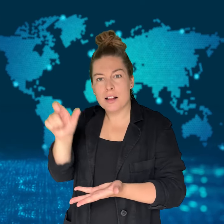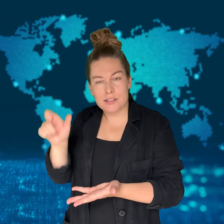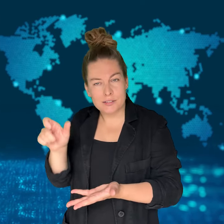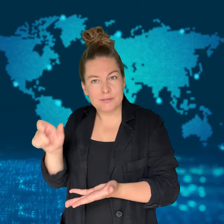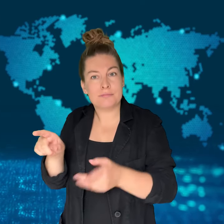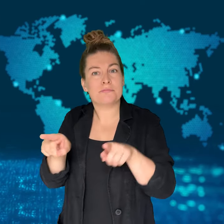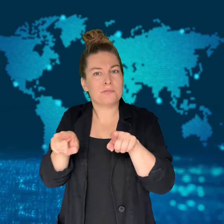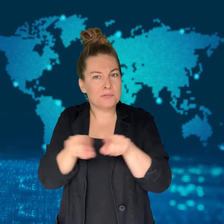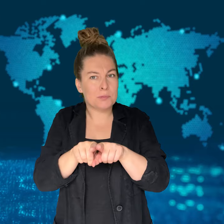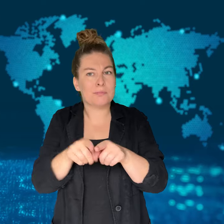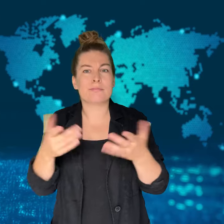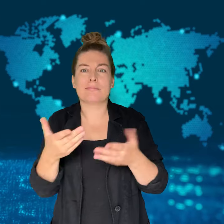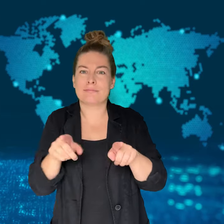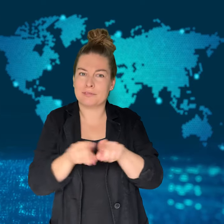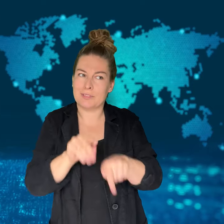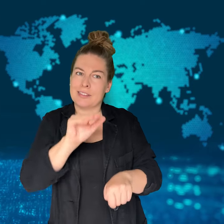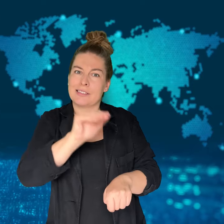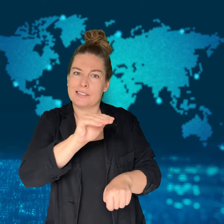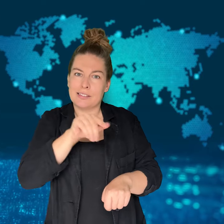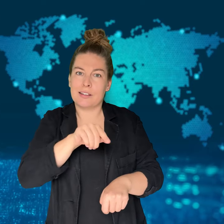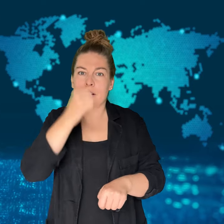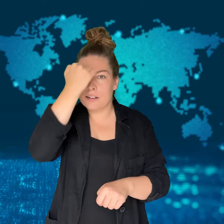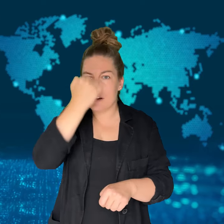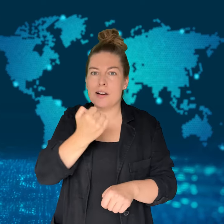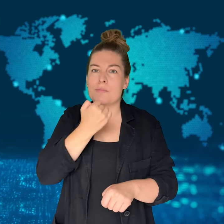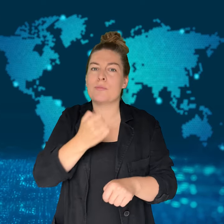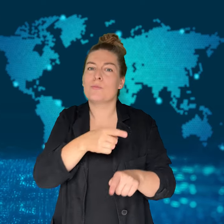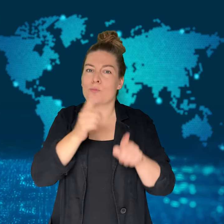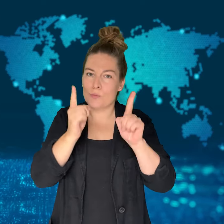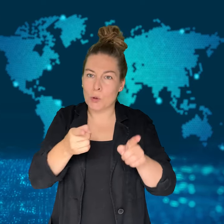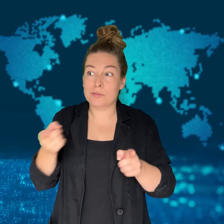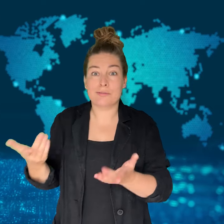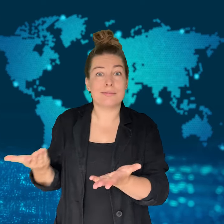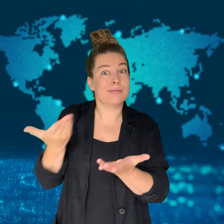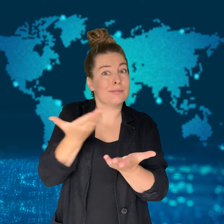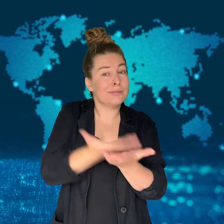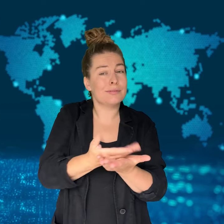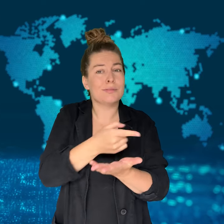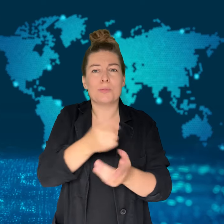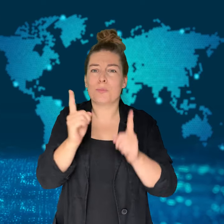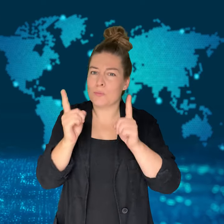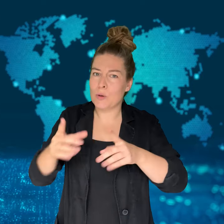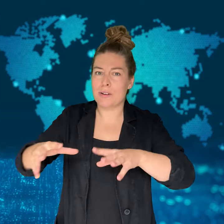Meetings have been ongoing in Cairo over the past week with